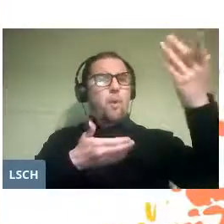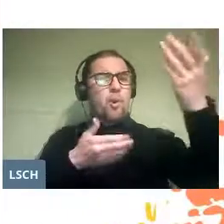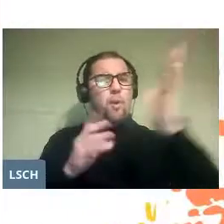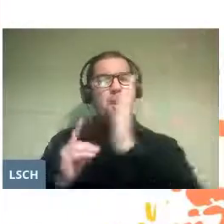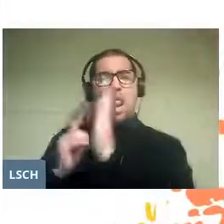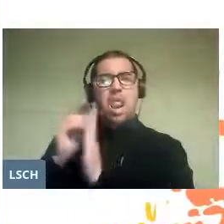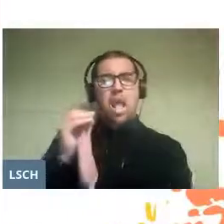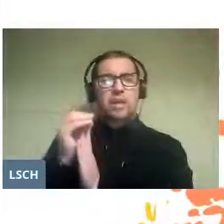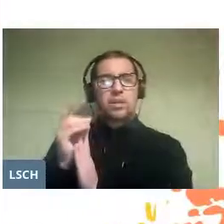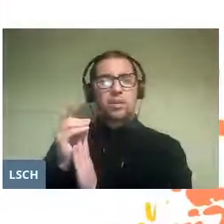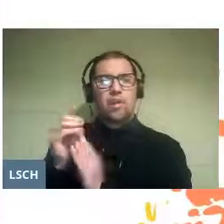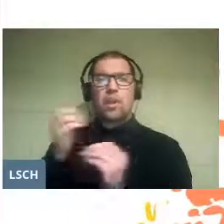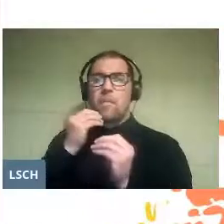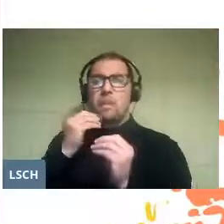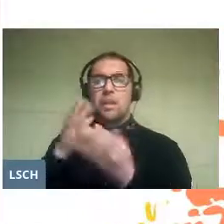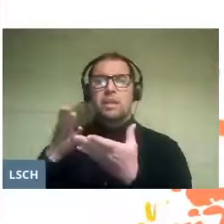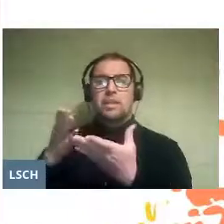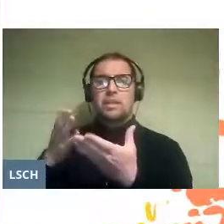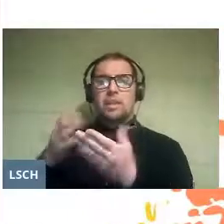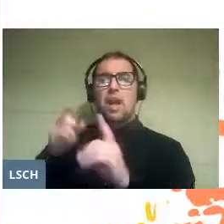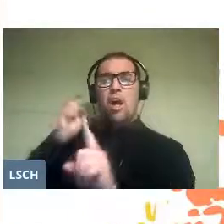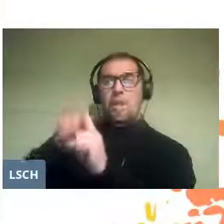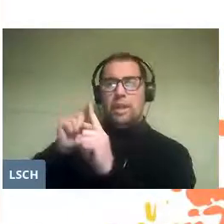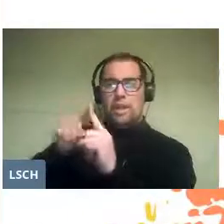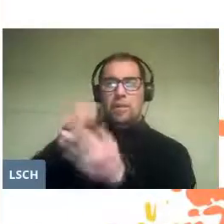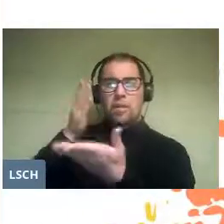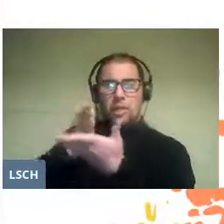and implementation of pedagogical objectives.